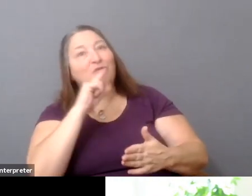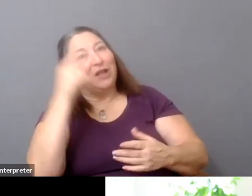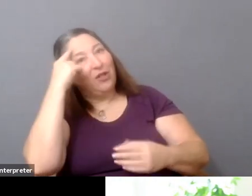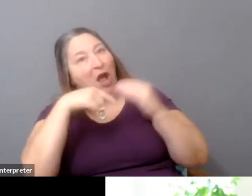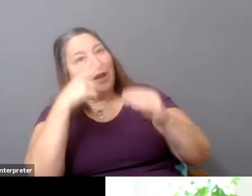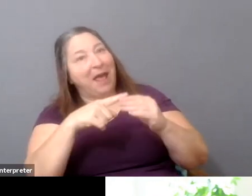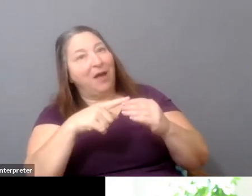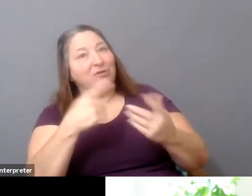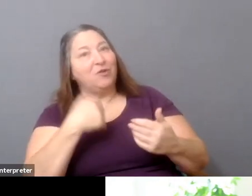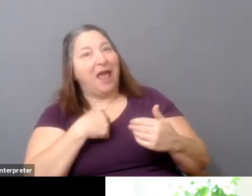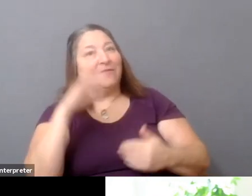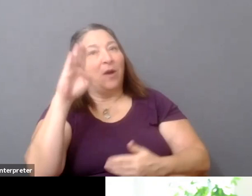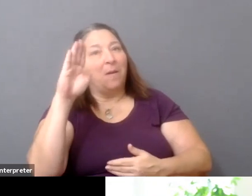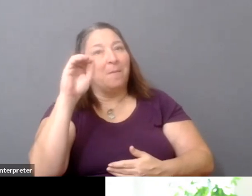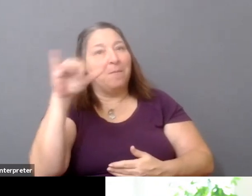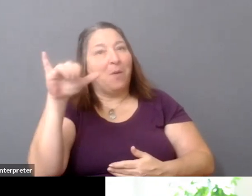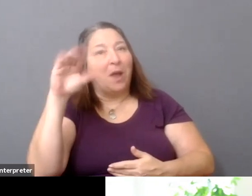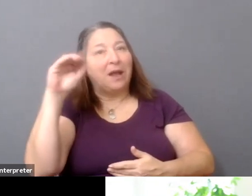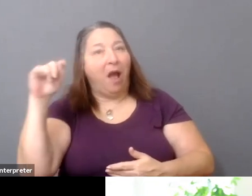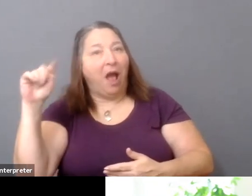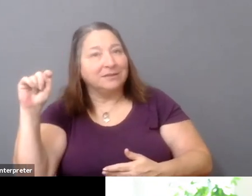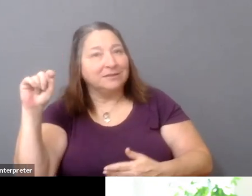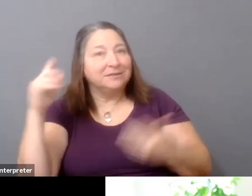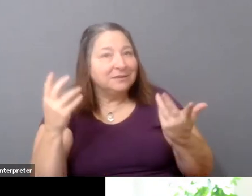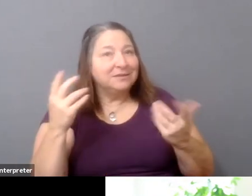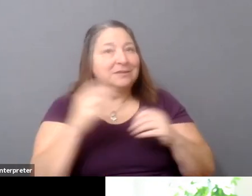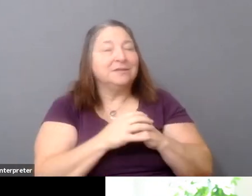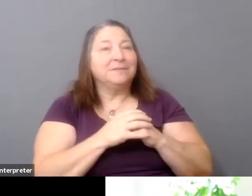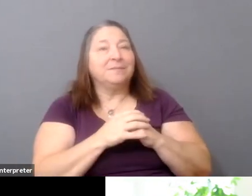You know, watching the BlackStar panel that Sonya Childress